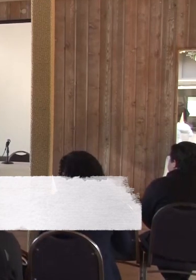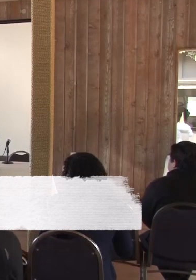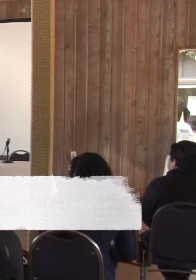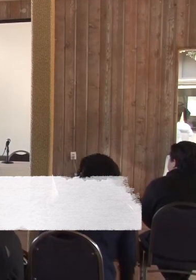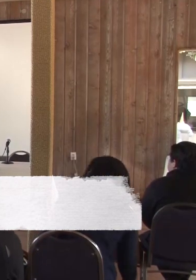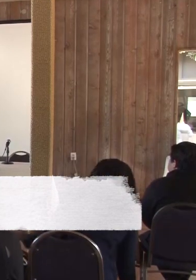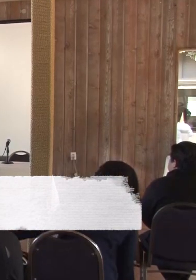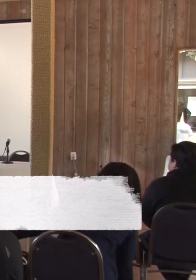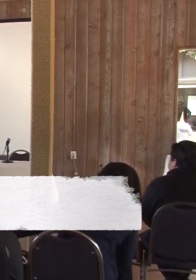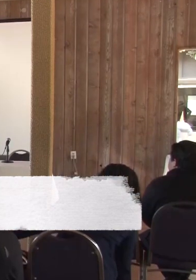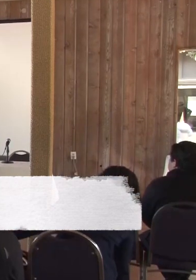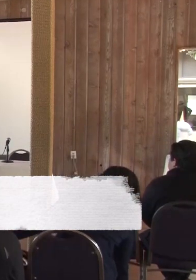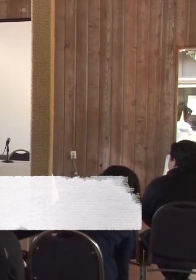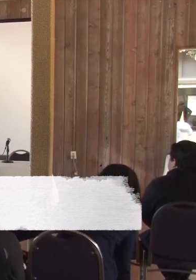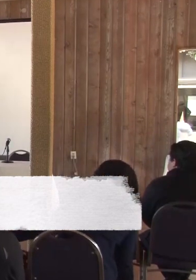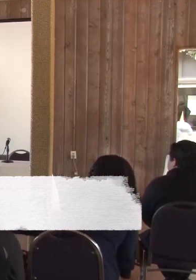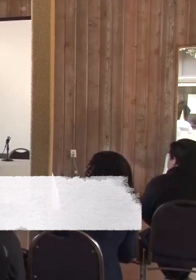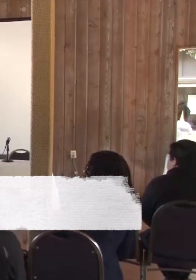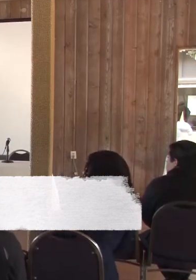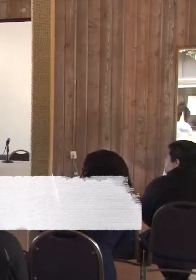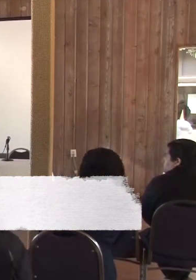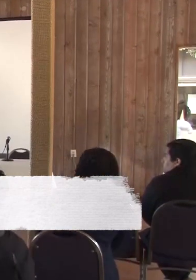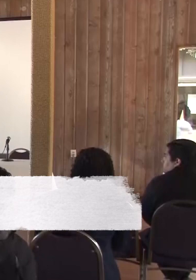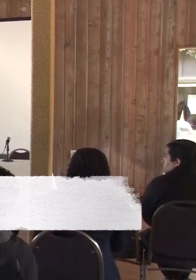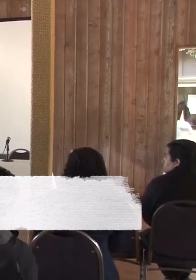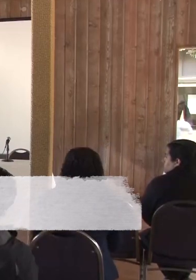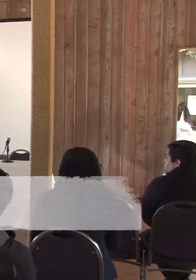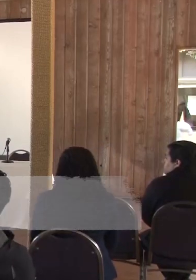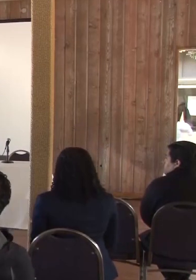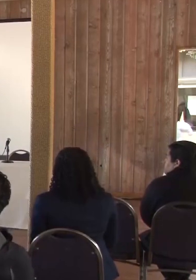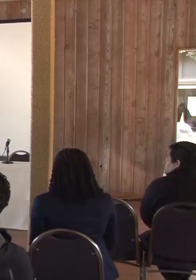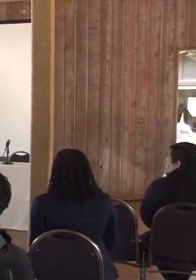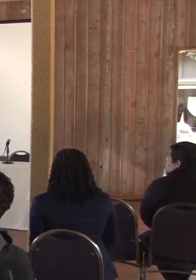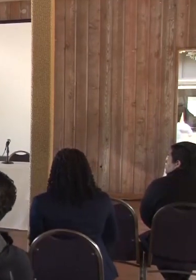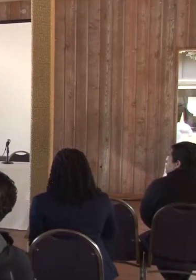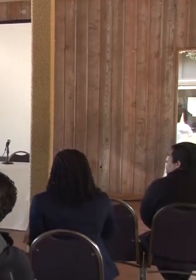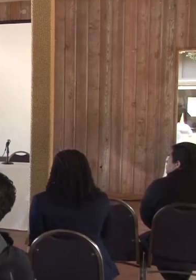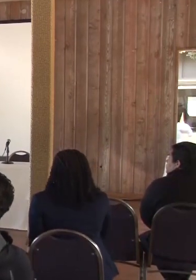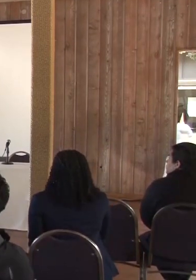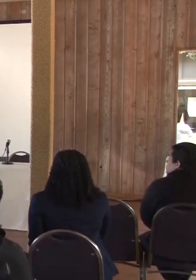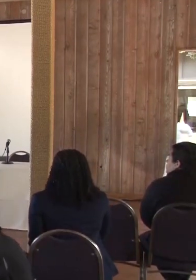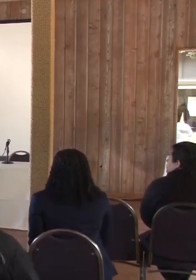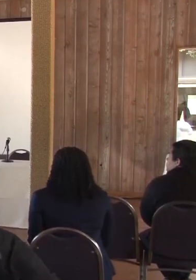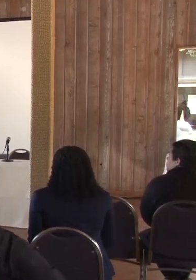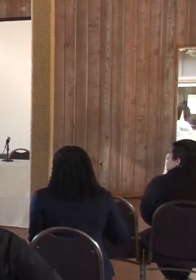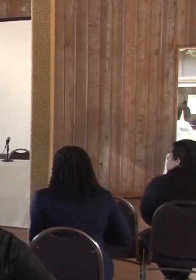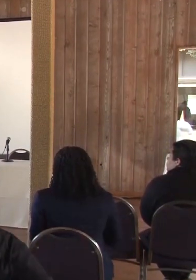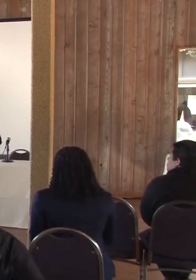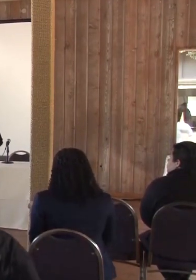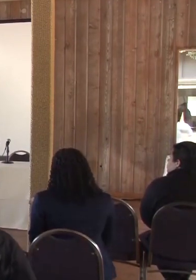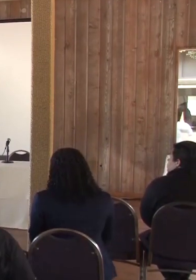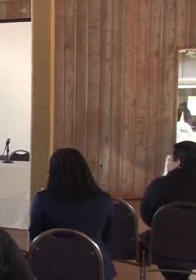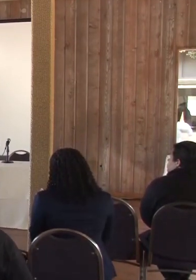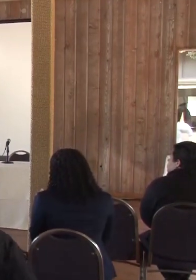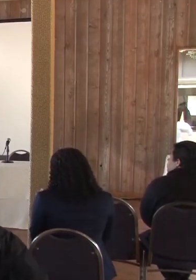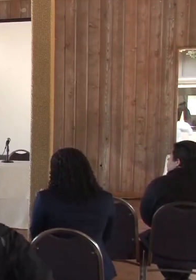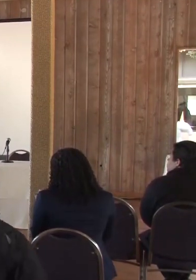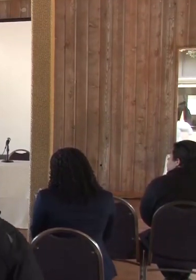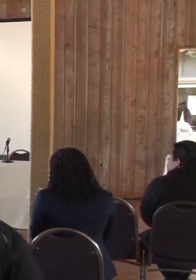to sit please find yourself a nice comfortable spot to sit and if you want to stand that's also OK. I'm a big believer in being comfortable so do